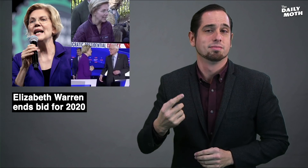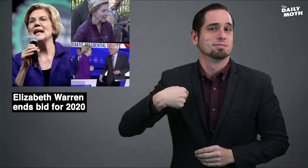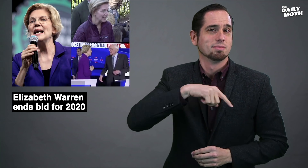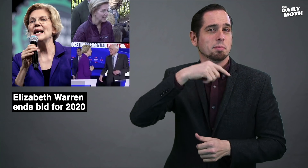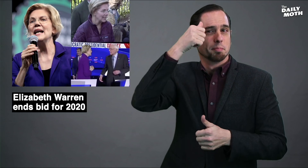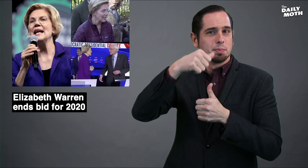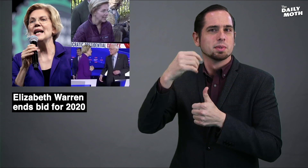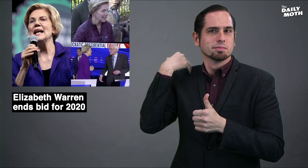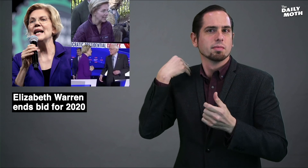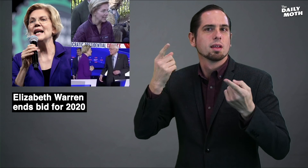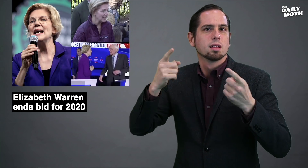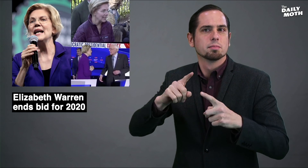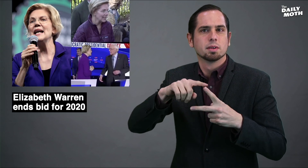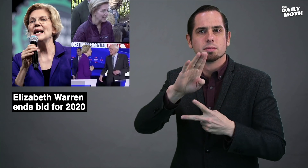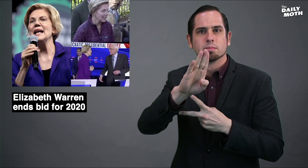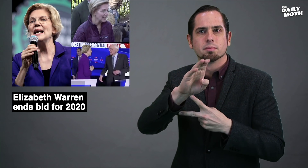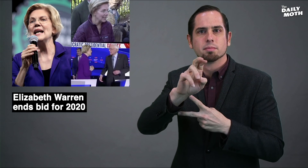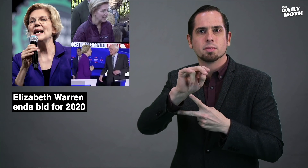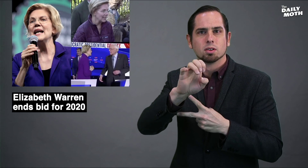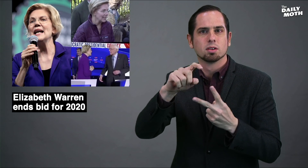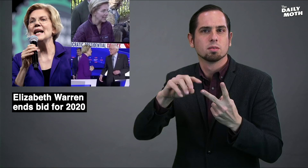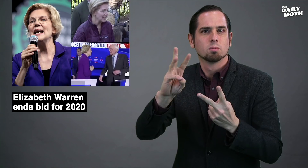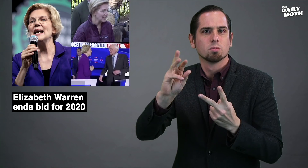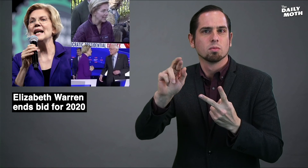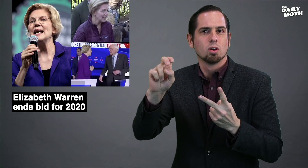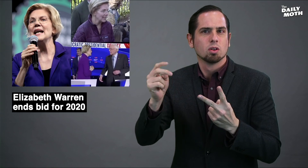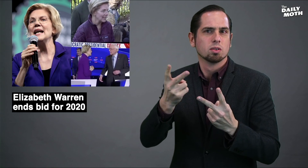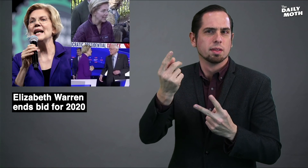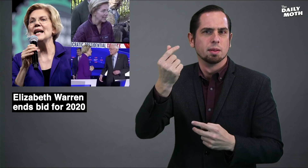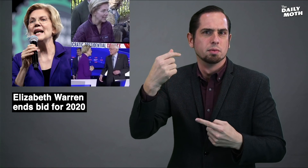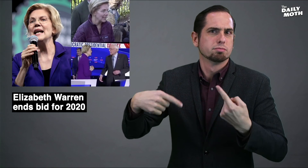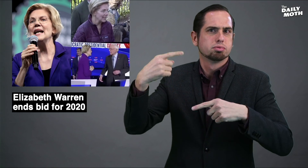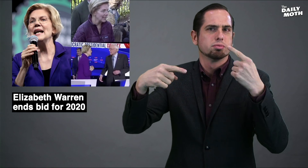We remember that Bernie and Warren had a bit of